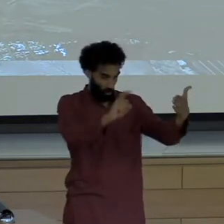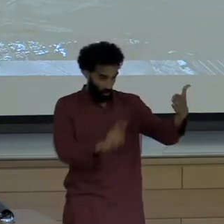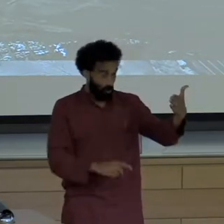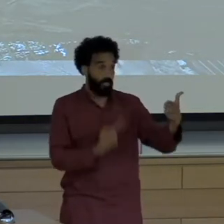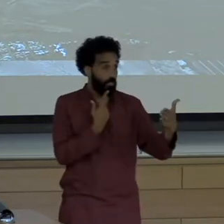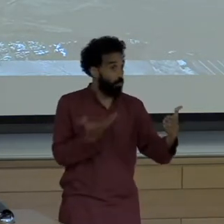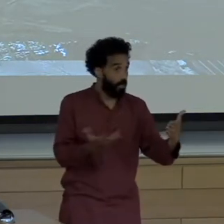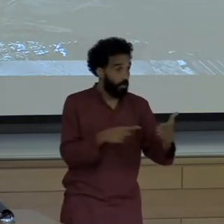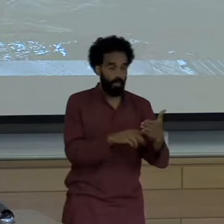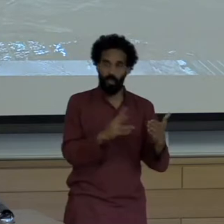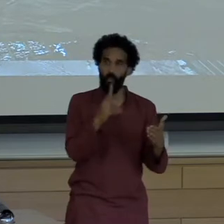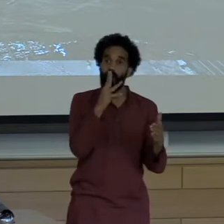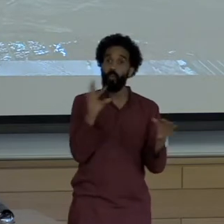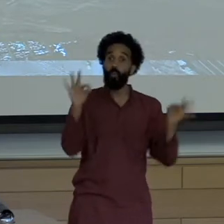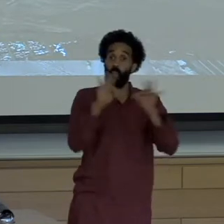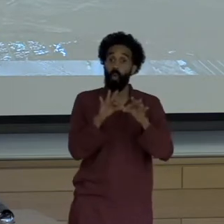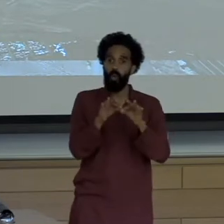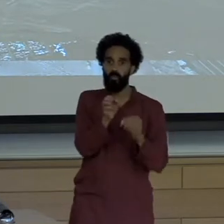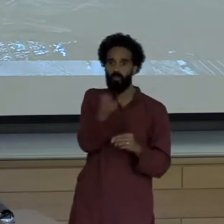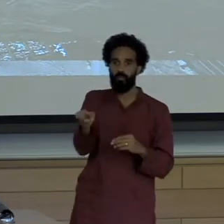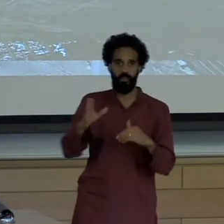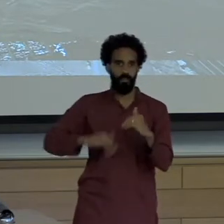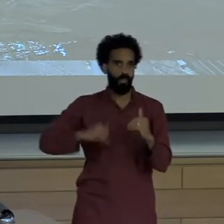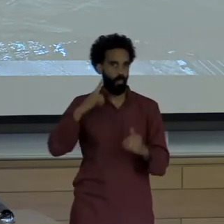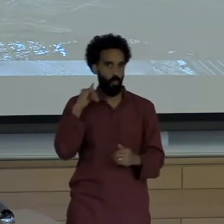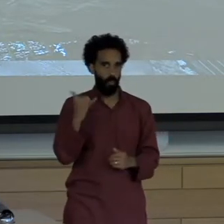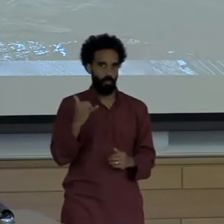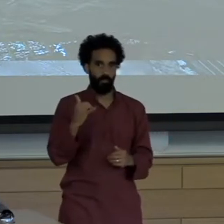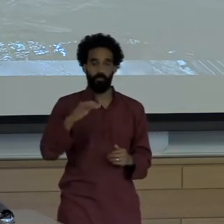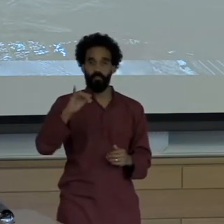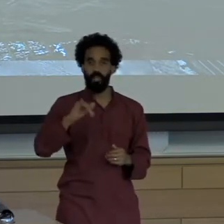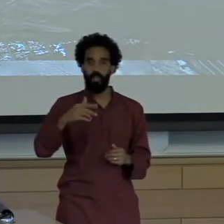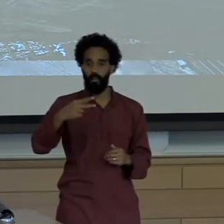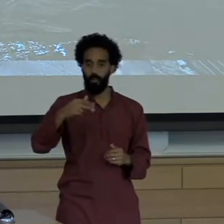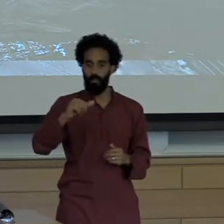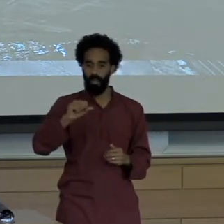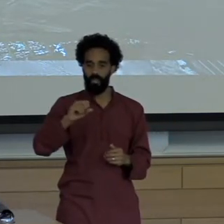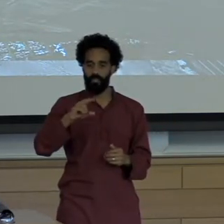the patois llama project operated by Canada's